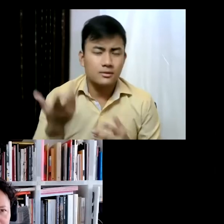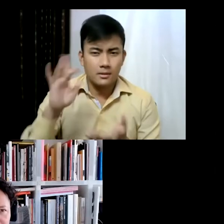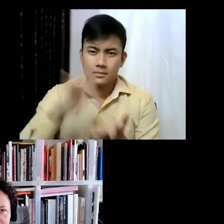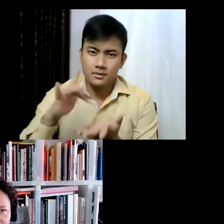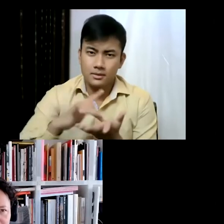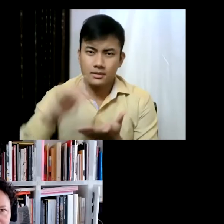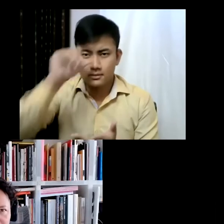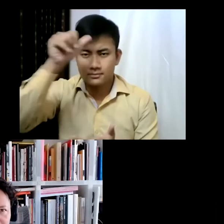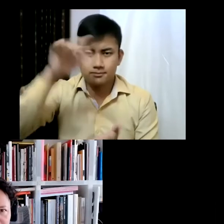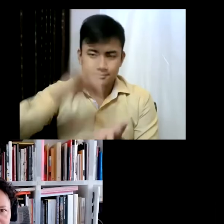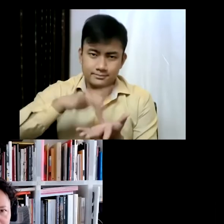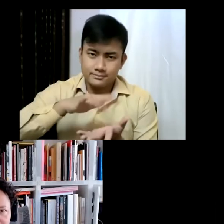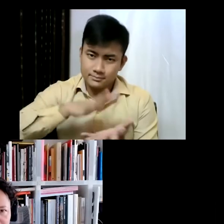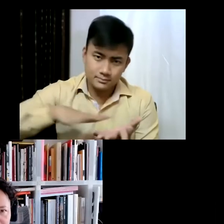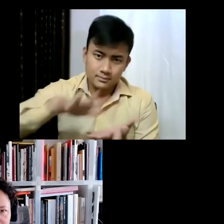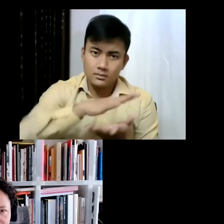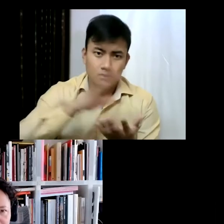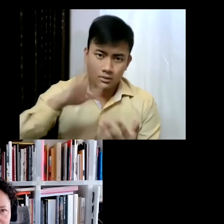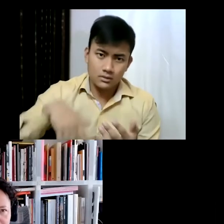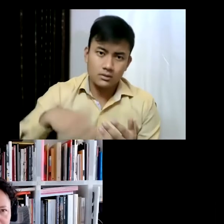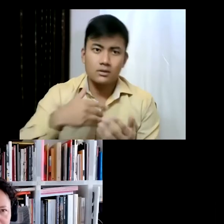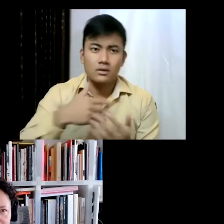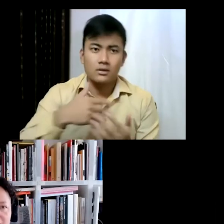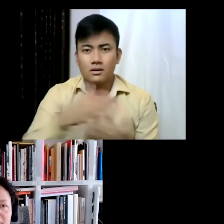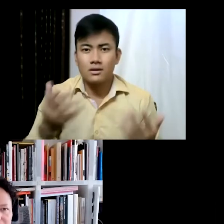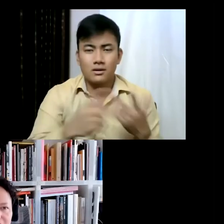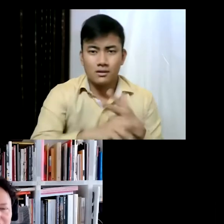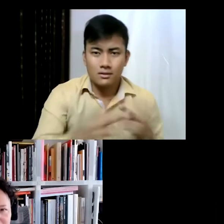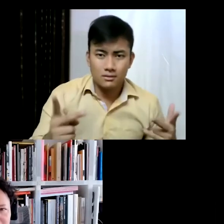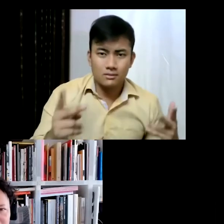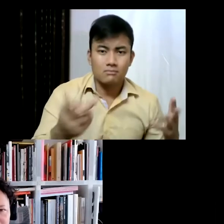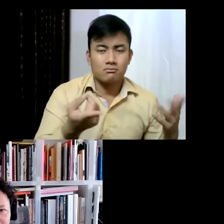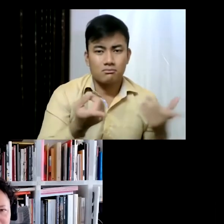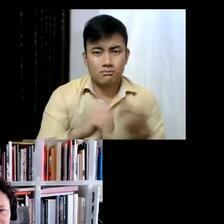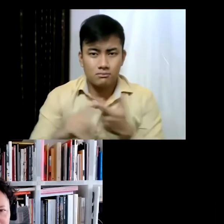art has been limited to certain kinds of people or certain spaces. It's not something that,